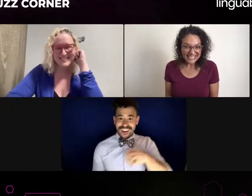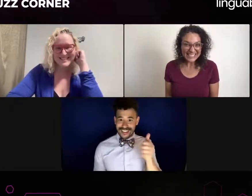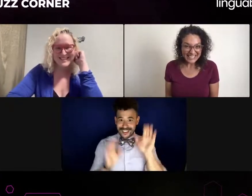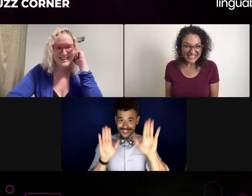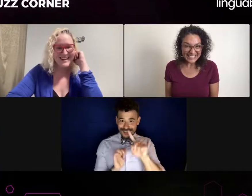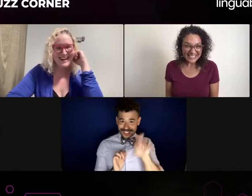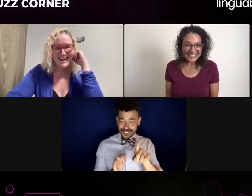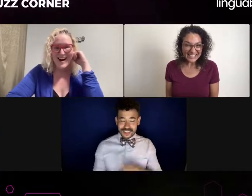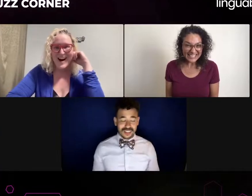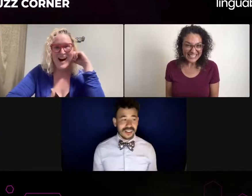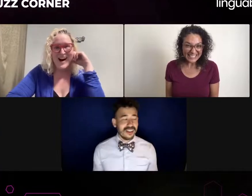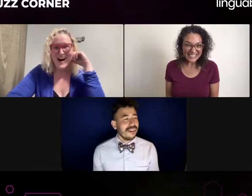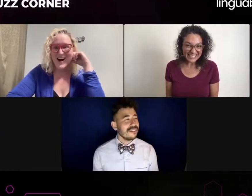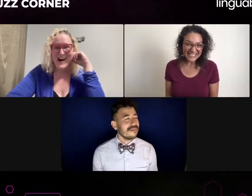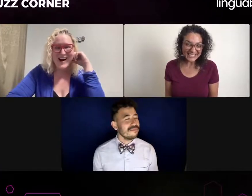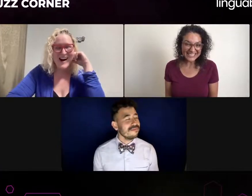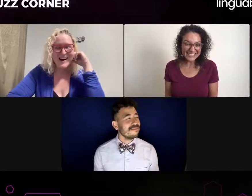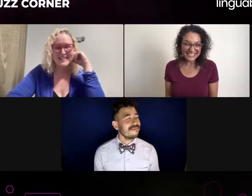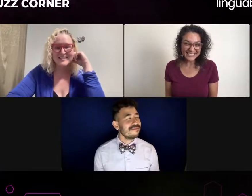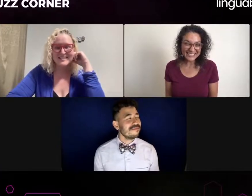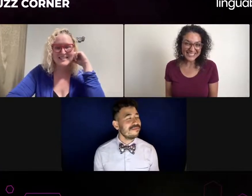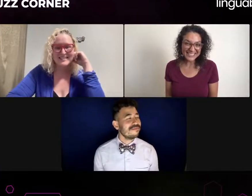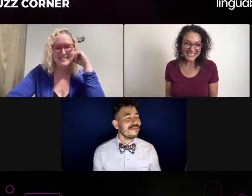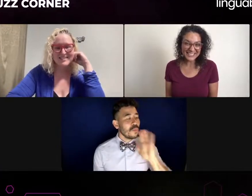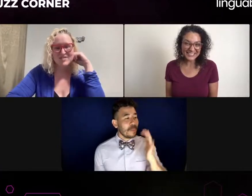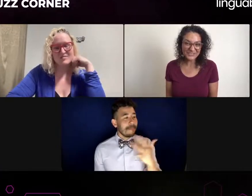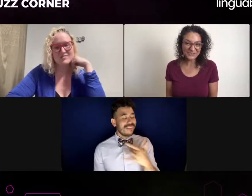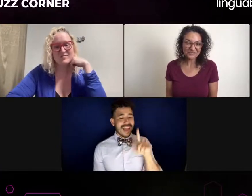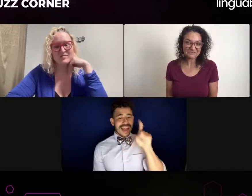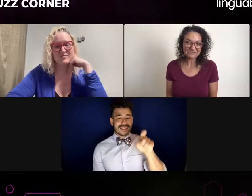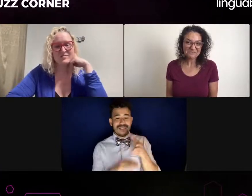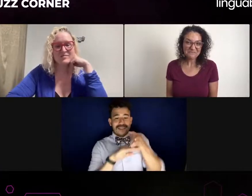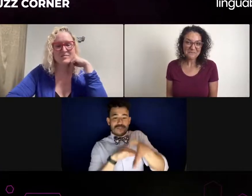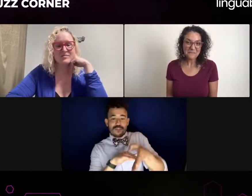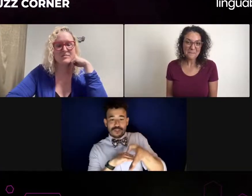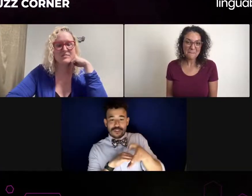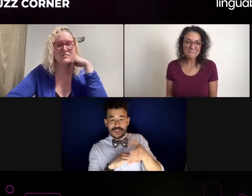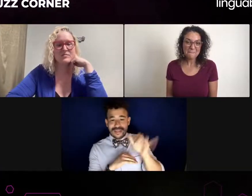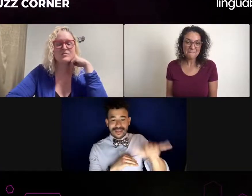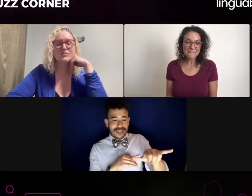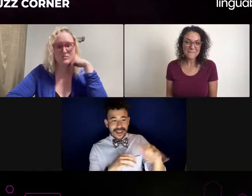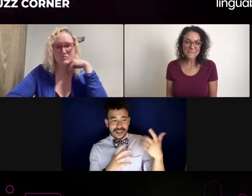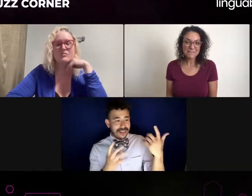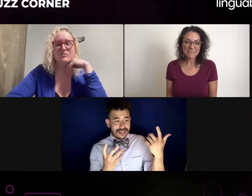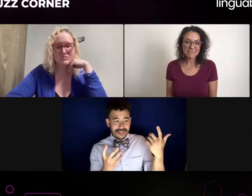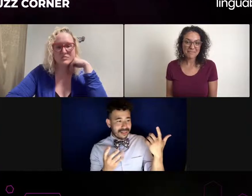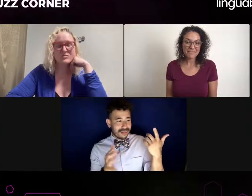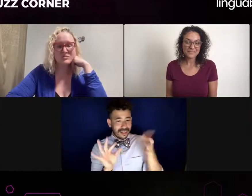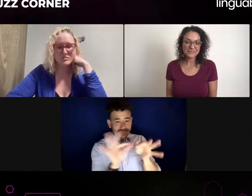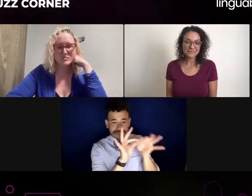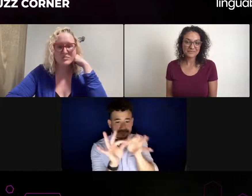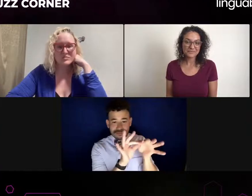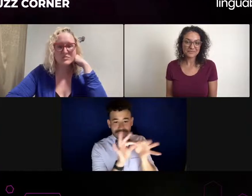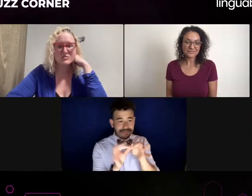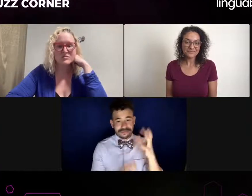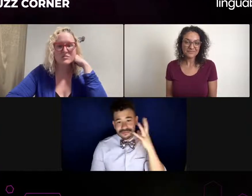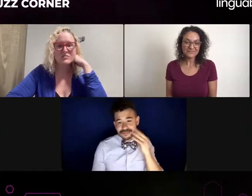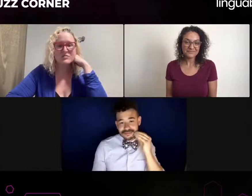and those interpreters can do a wide range of things. That's a great question. Thank you.